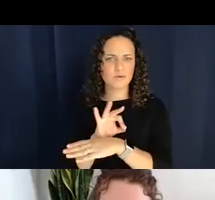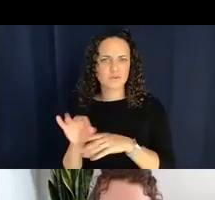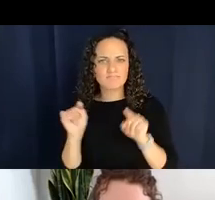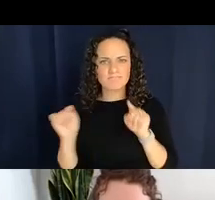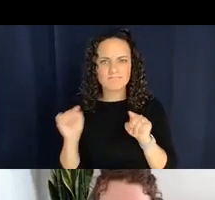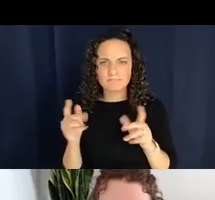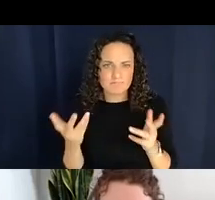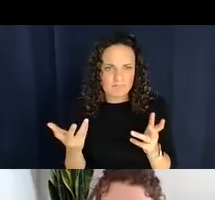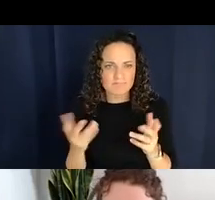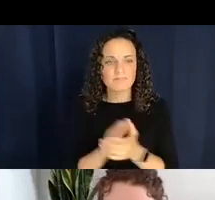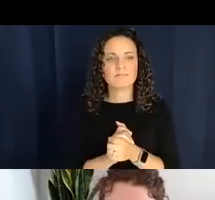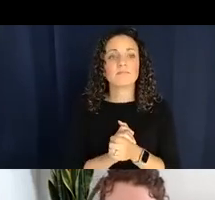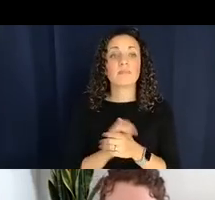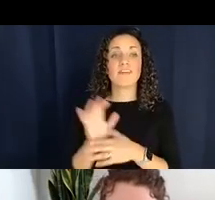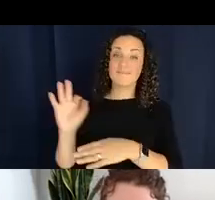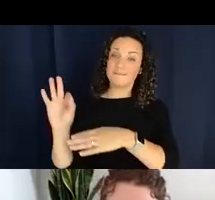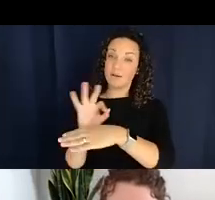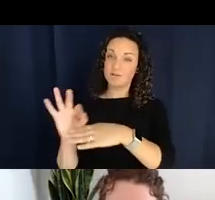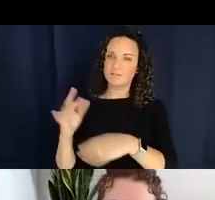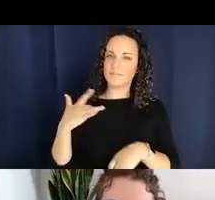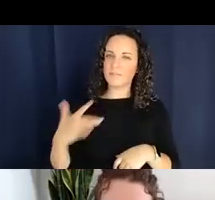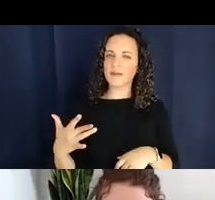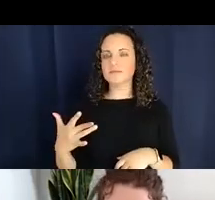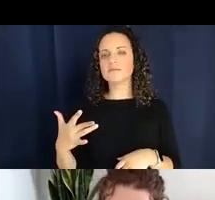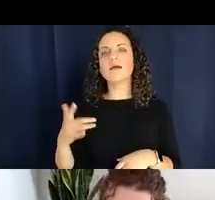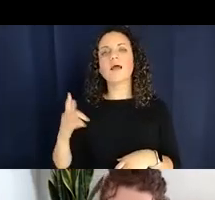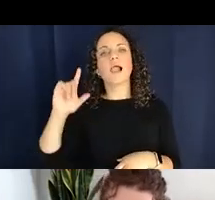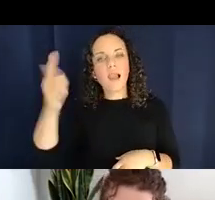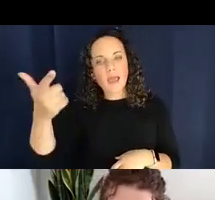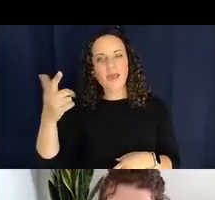kind of a secondary examination and mostly people have been talking about what are the